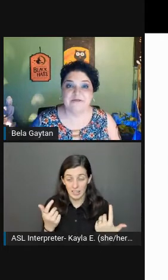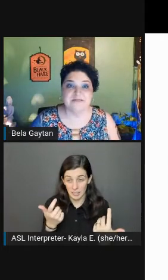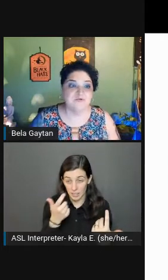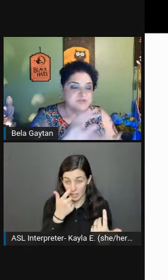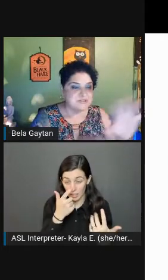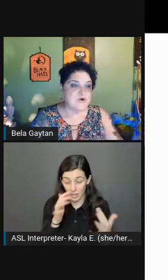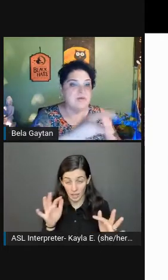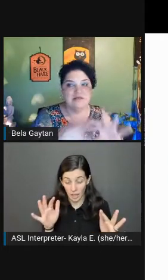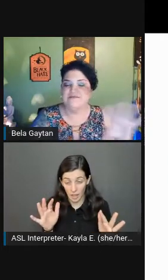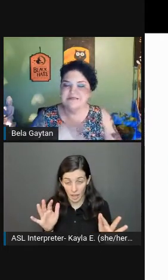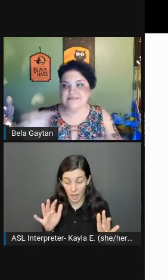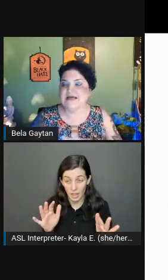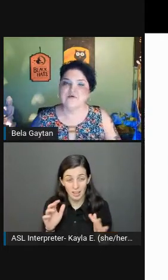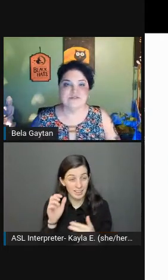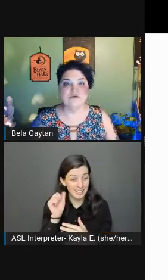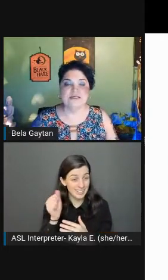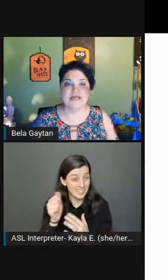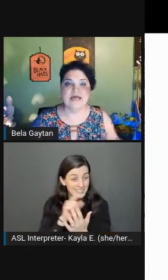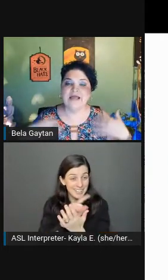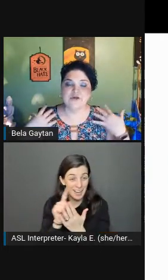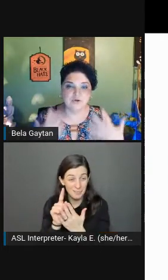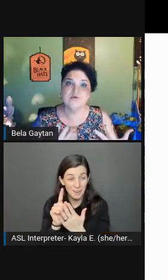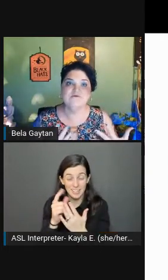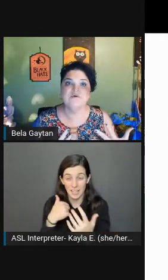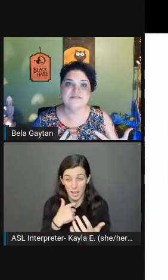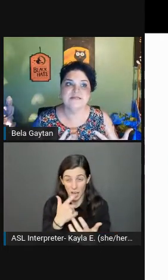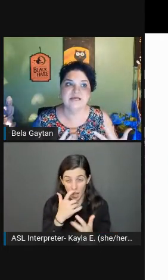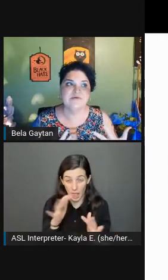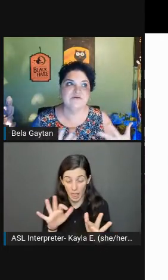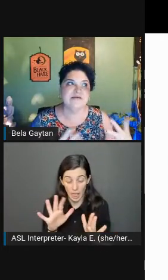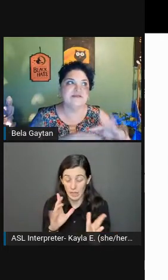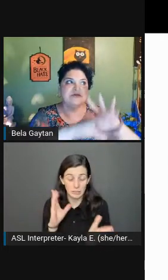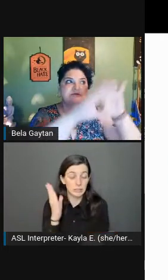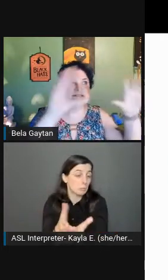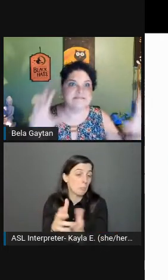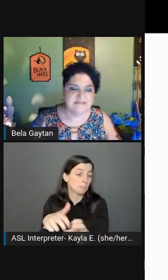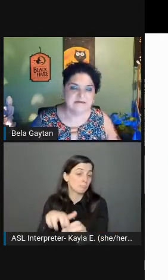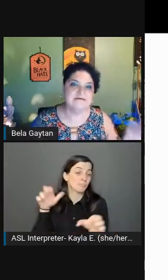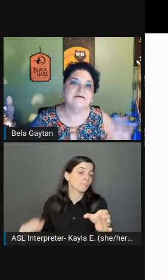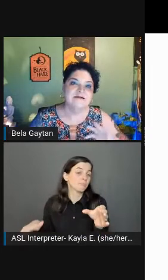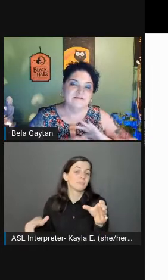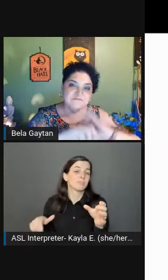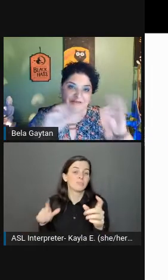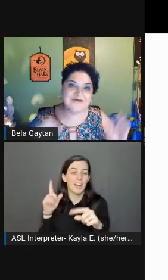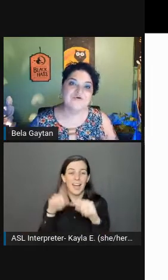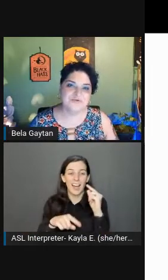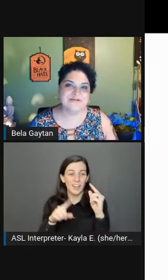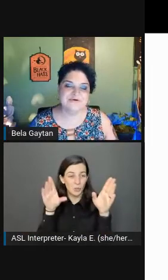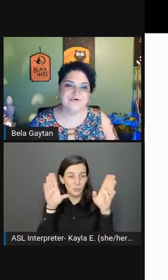There were so many things that I was looking at, I couldn't really focus on him. Every time I'd start seeing the video re-loop